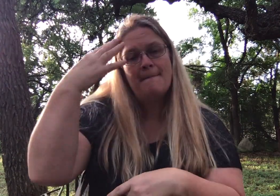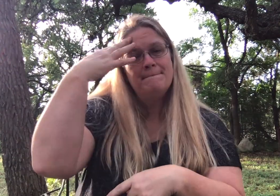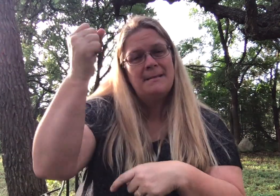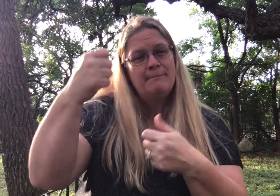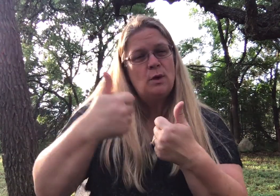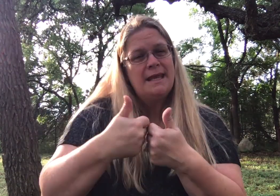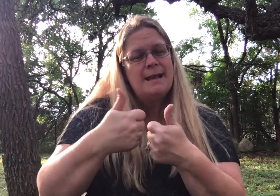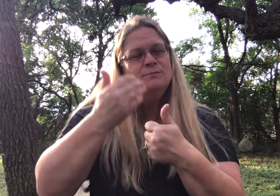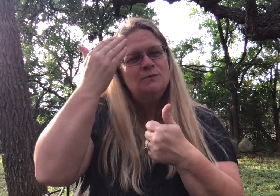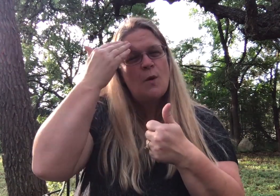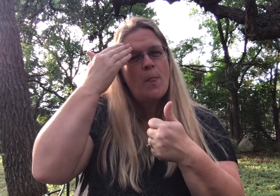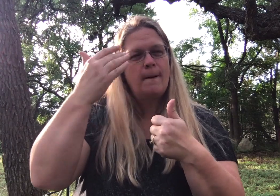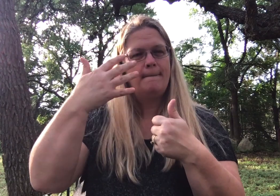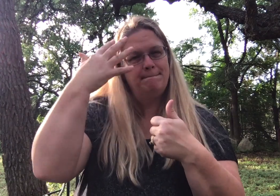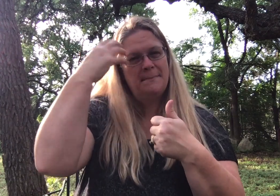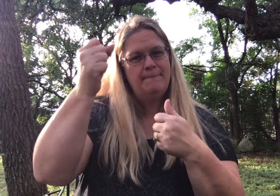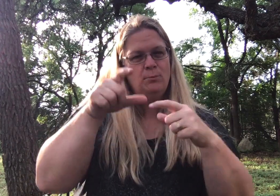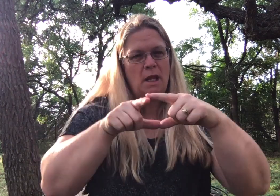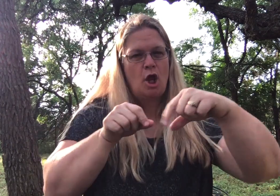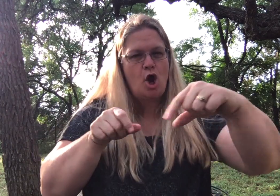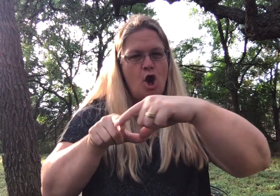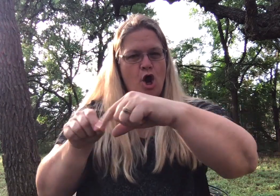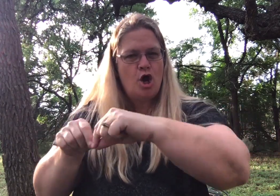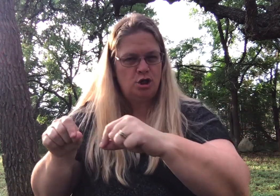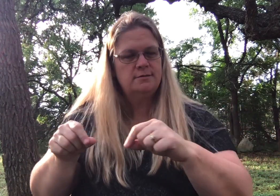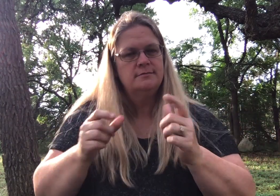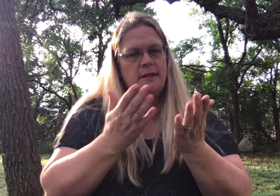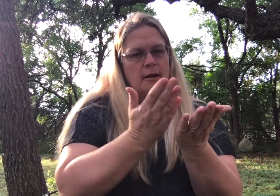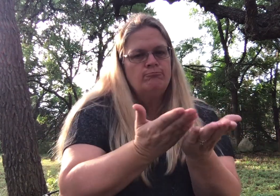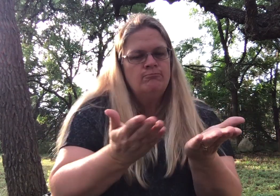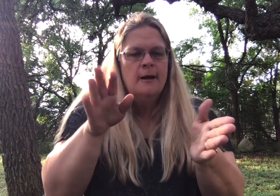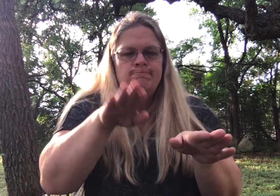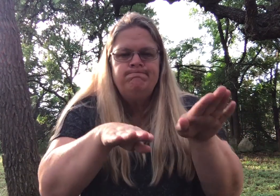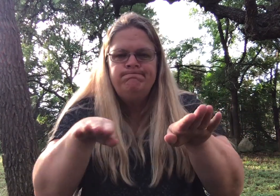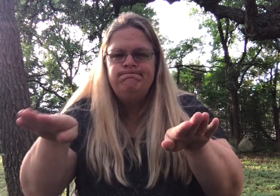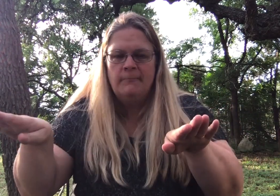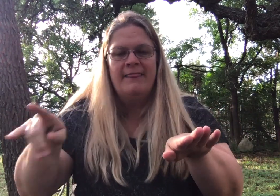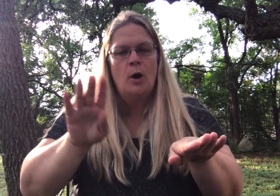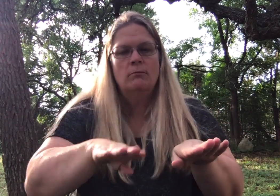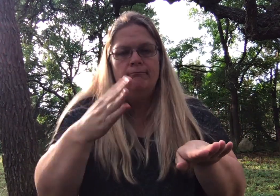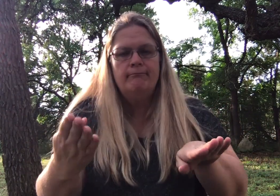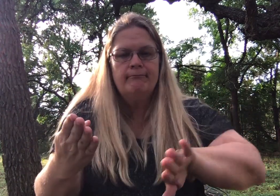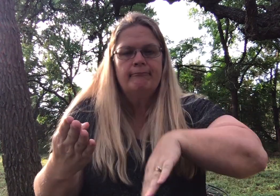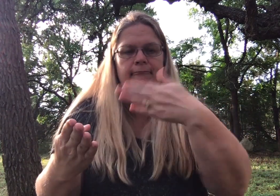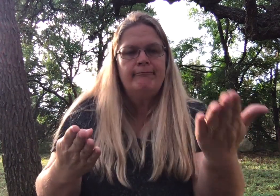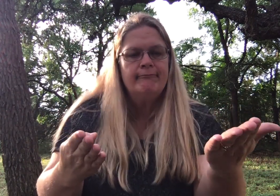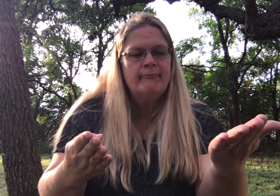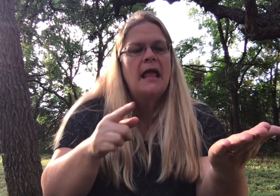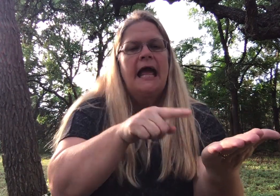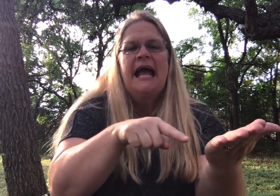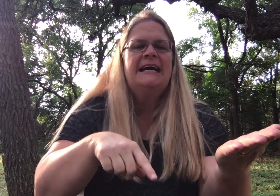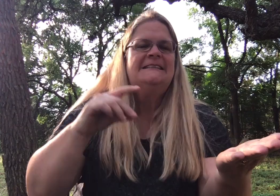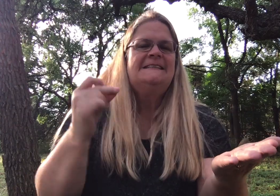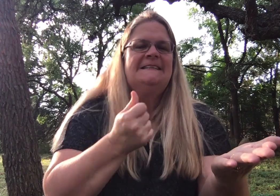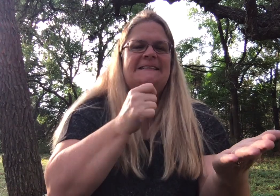Memory games oftentimes have those little memory cards that you flip over and then you check and see if you can make a match.